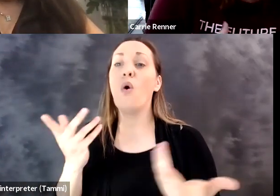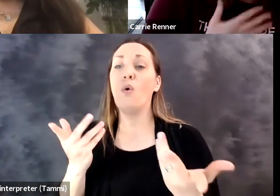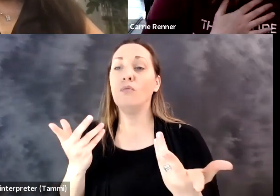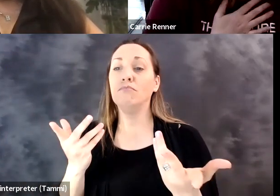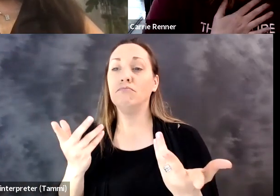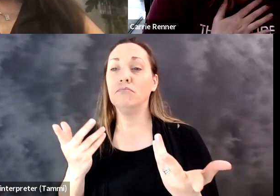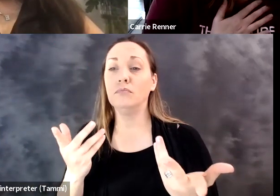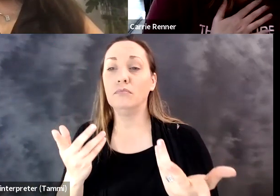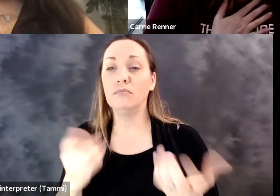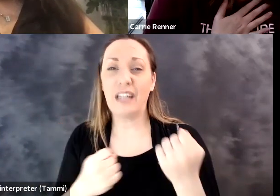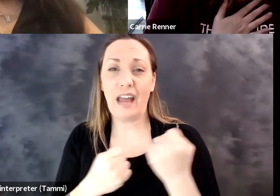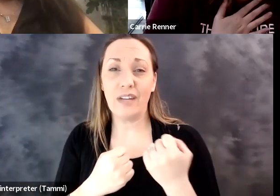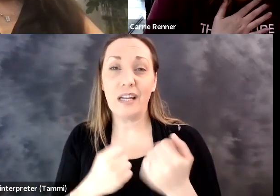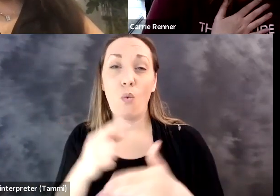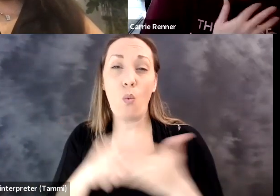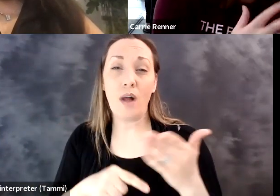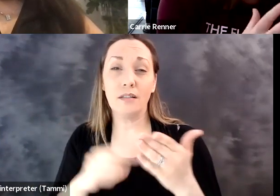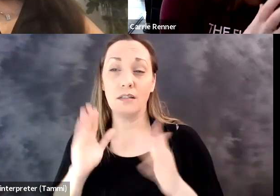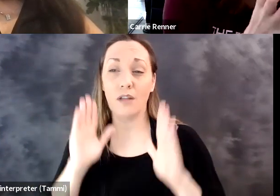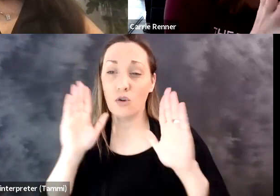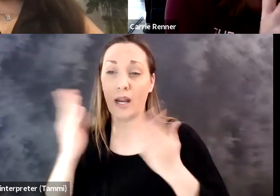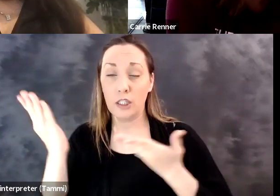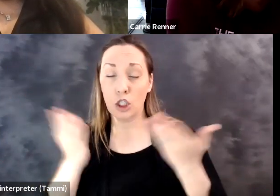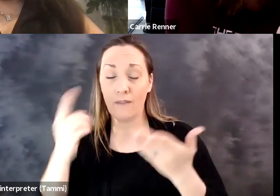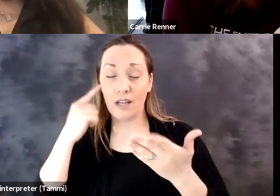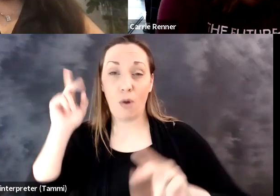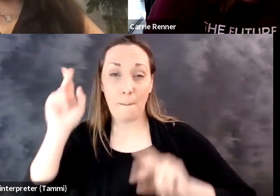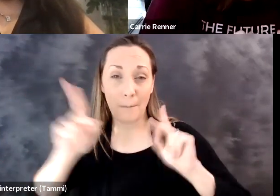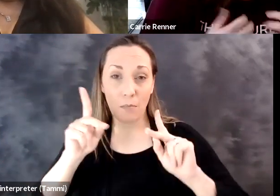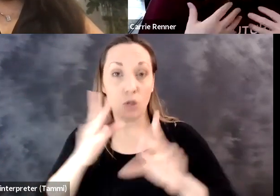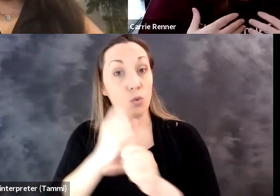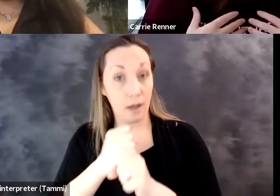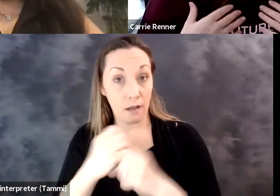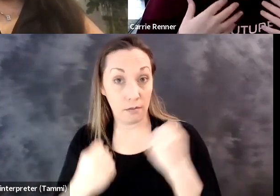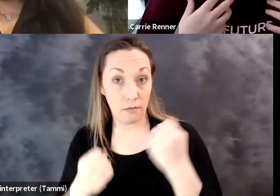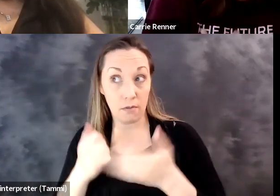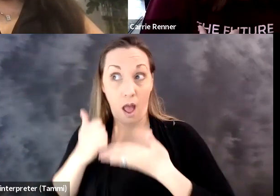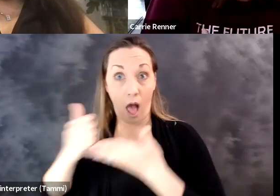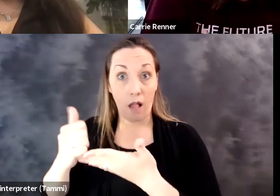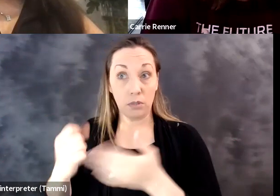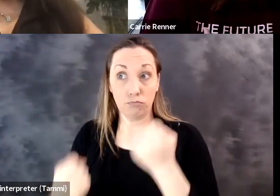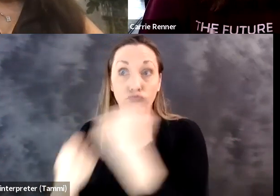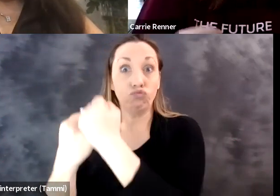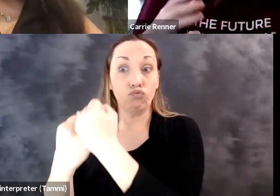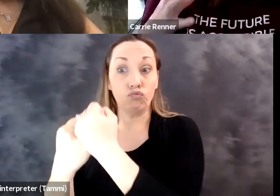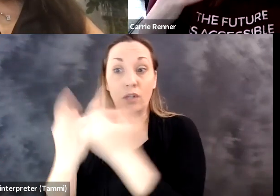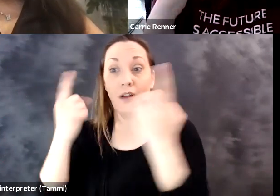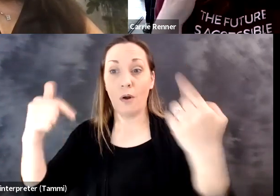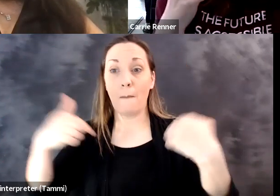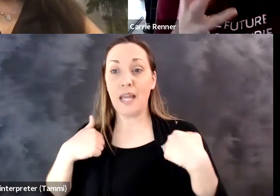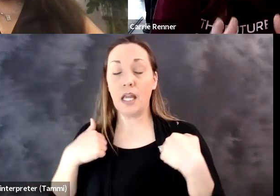employees, customers, advocates and community, you're missing out on a wealth of insight. Disability -- as I mentioned, while it's